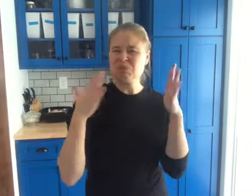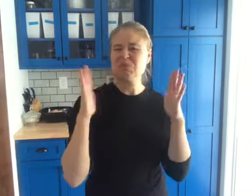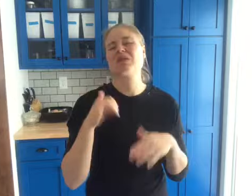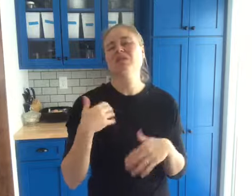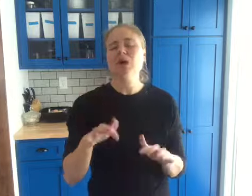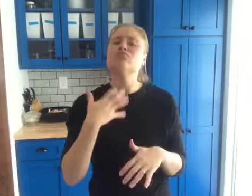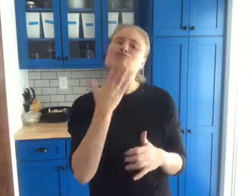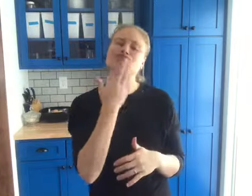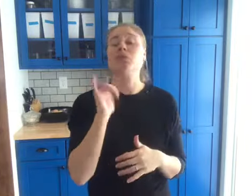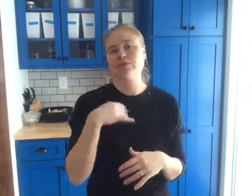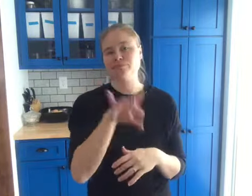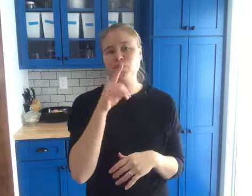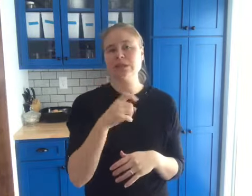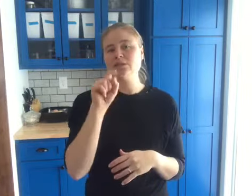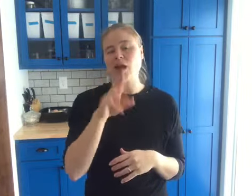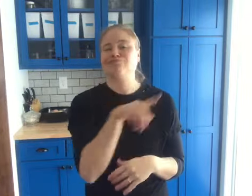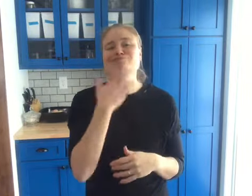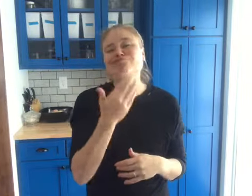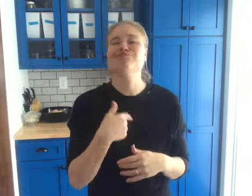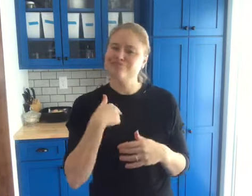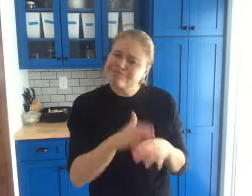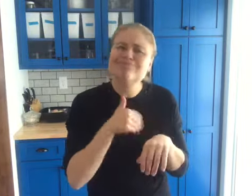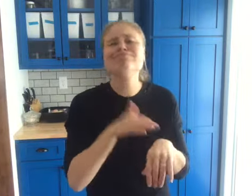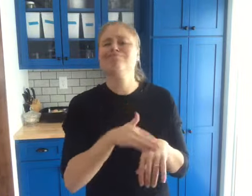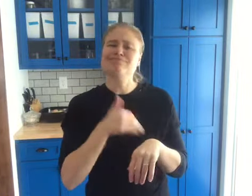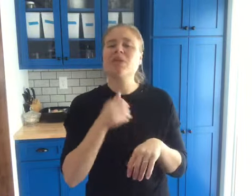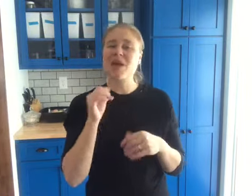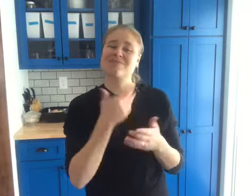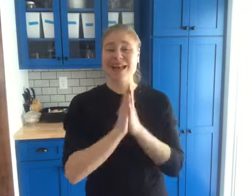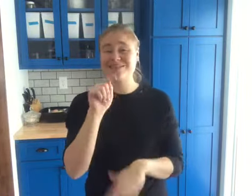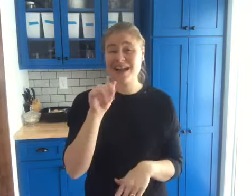My hens are tame, I pet them often and kids can hold them. They are adorable hens.